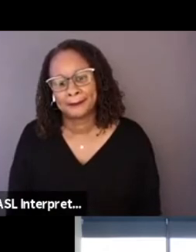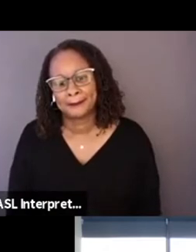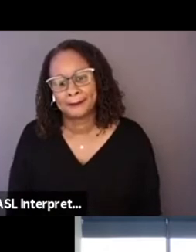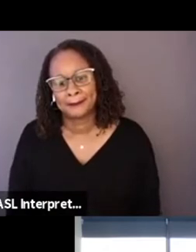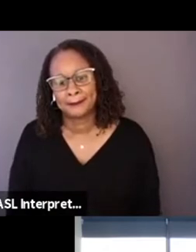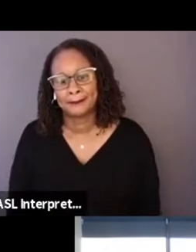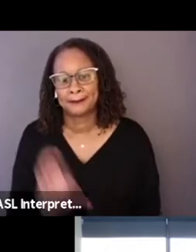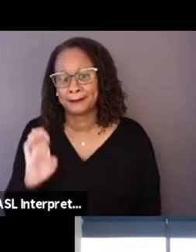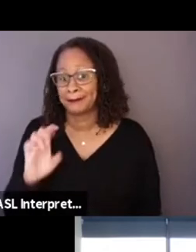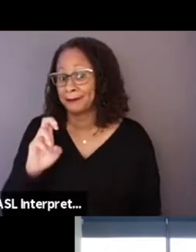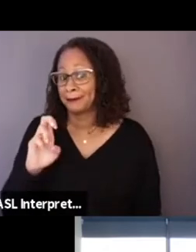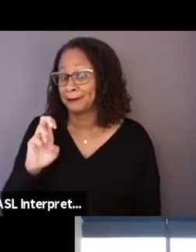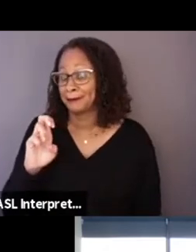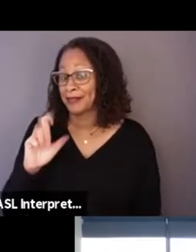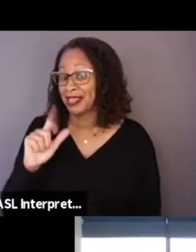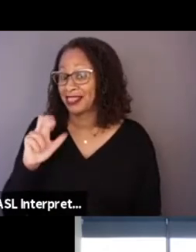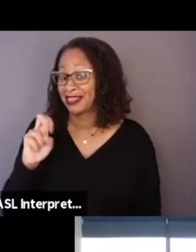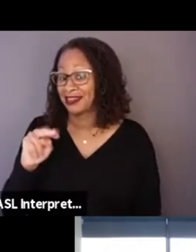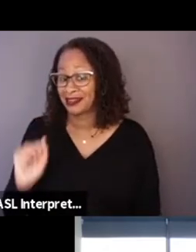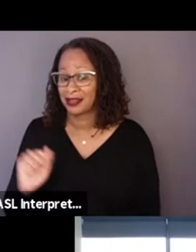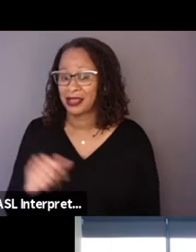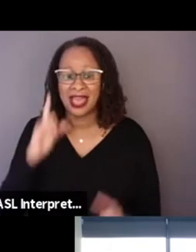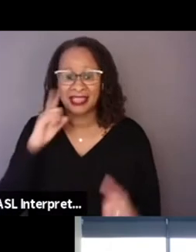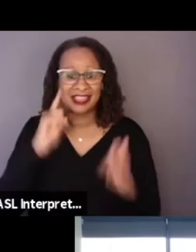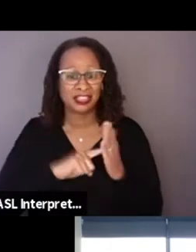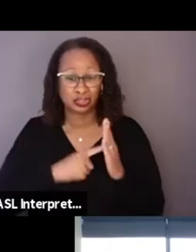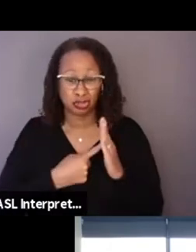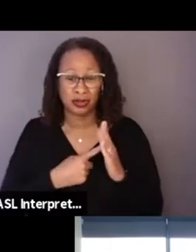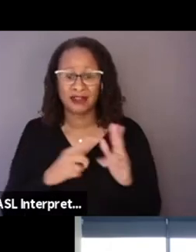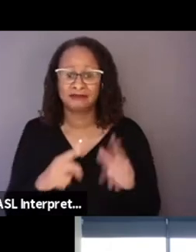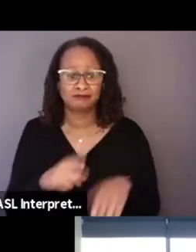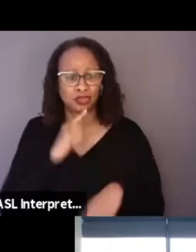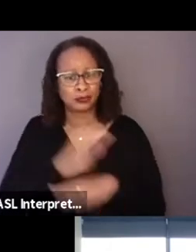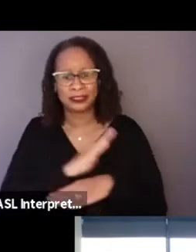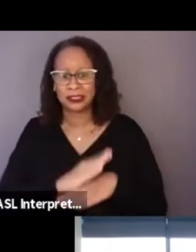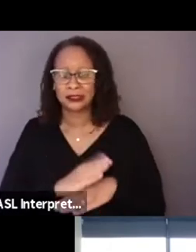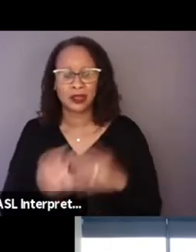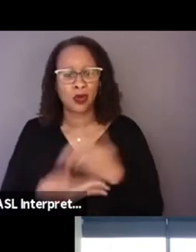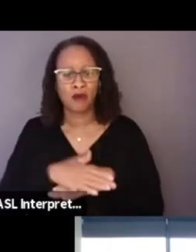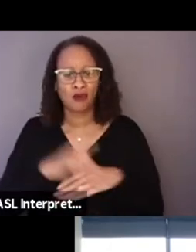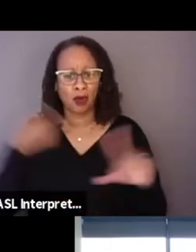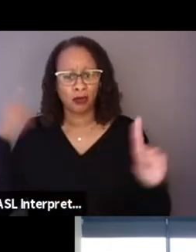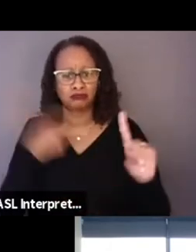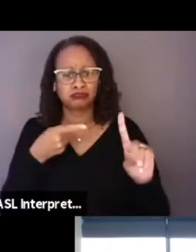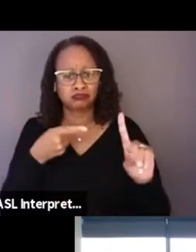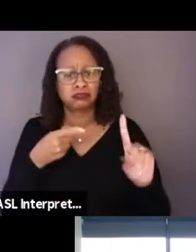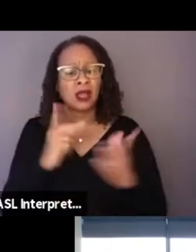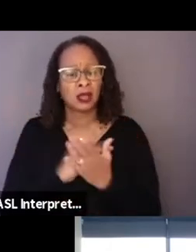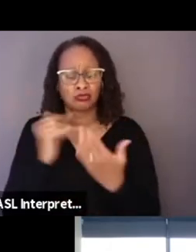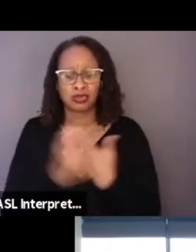I think it started off with being very sincere with just the overall intention. It's a project that was born as a film,